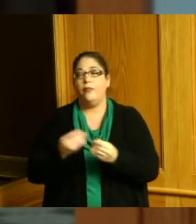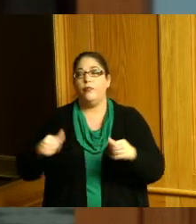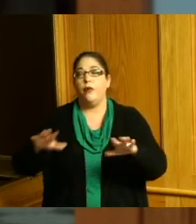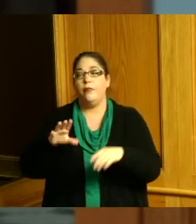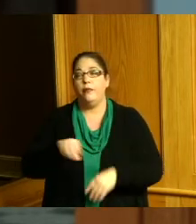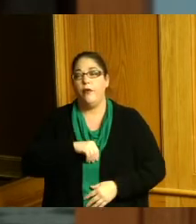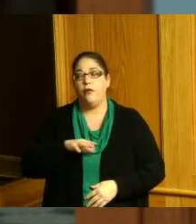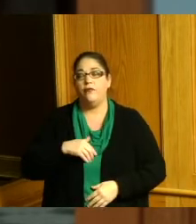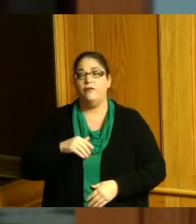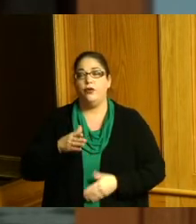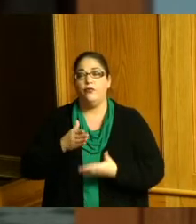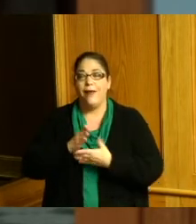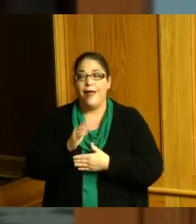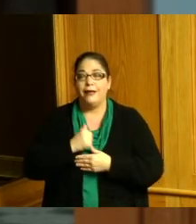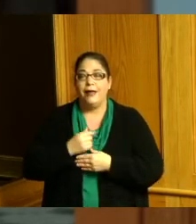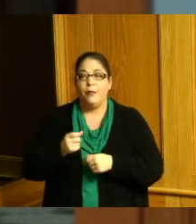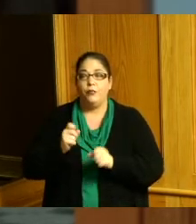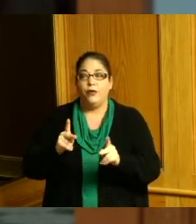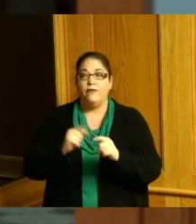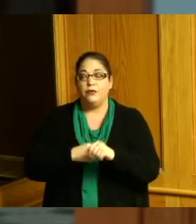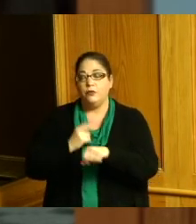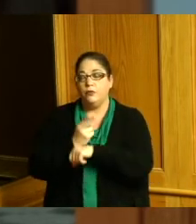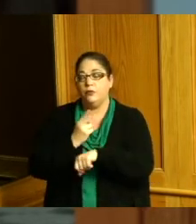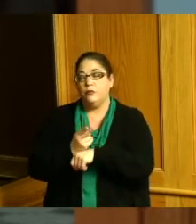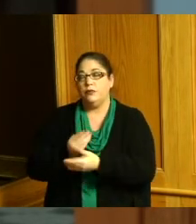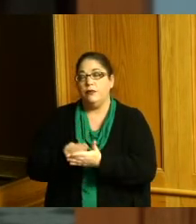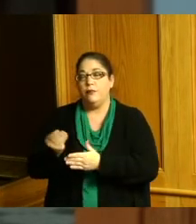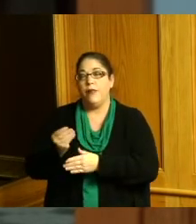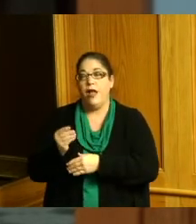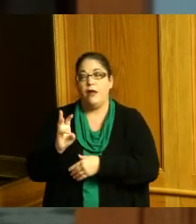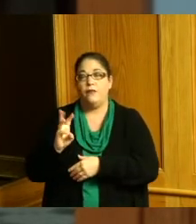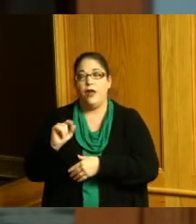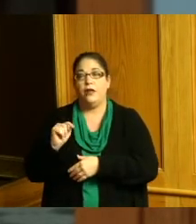privileged to enter on them and to purchase right-of-way parcels in connection with the